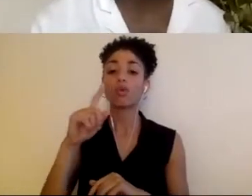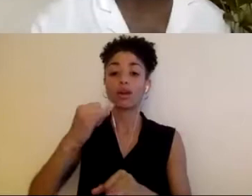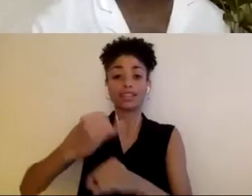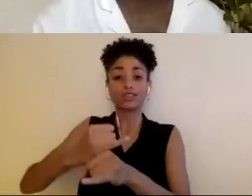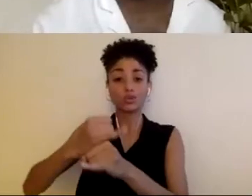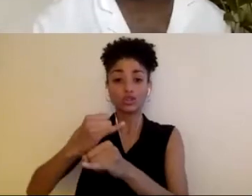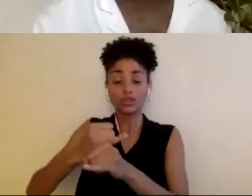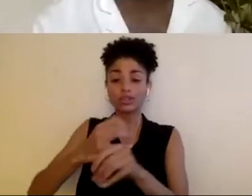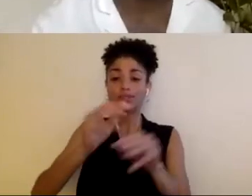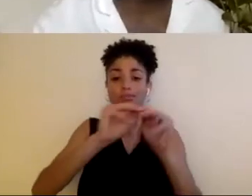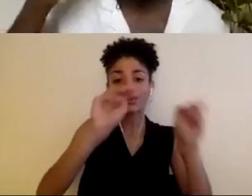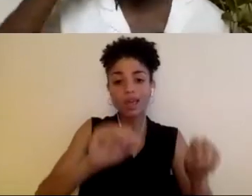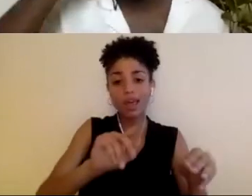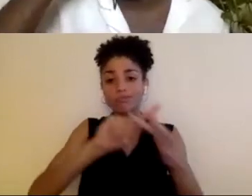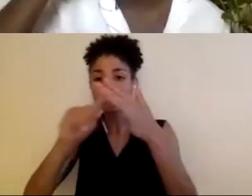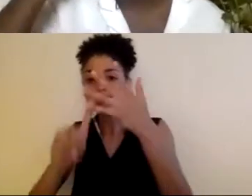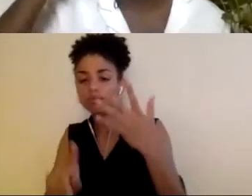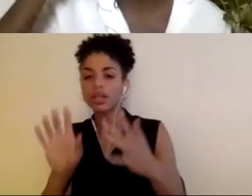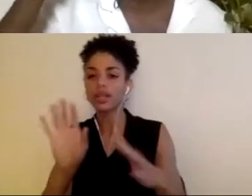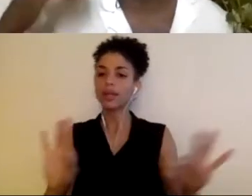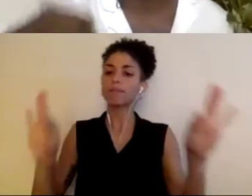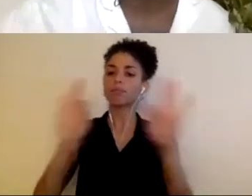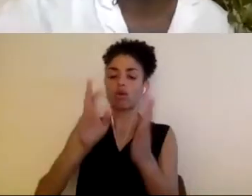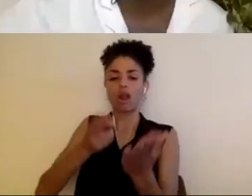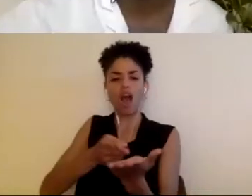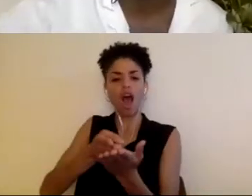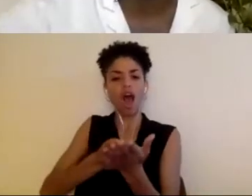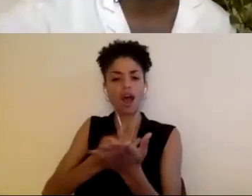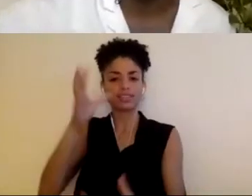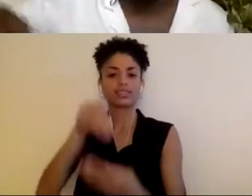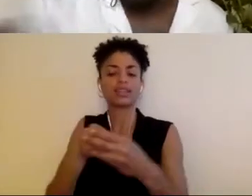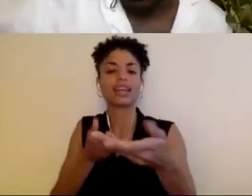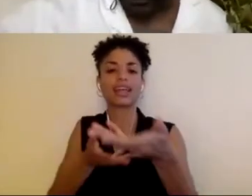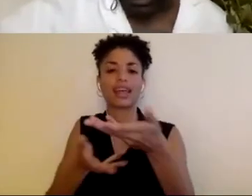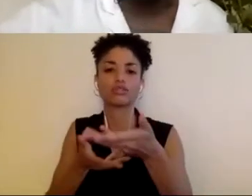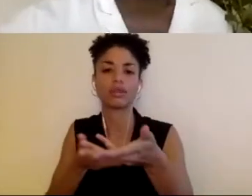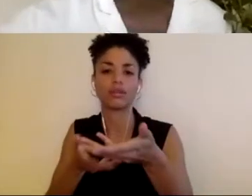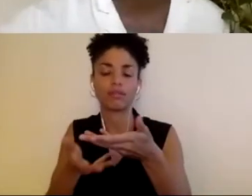you need to have authentic engagement and understand how your institution, your